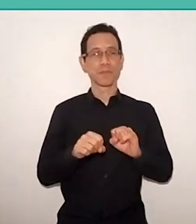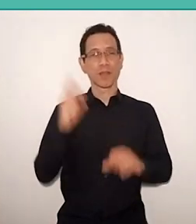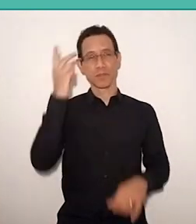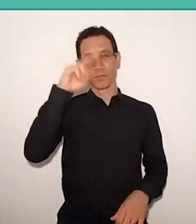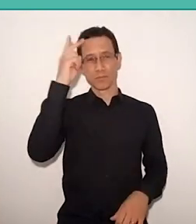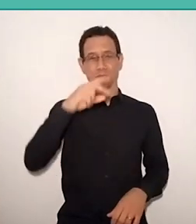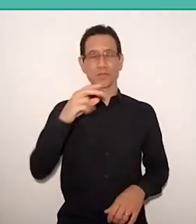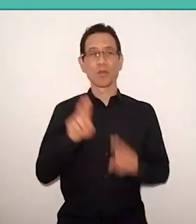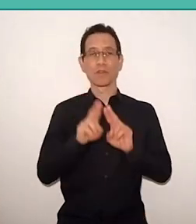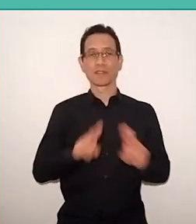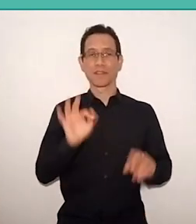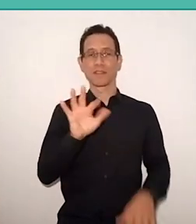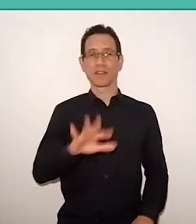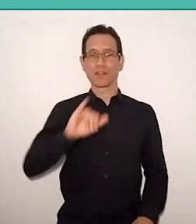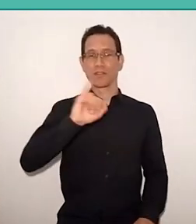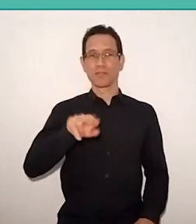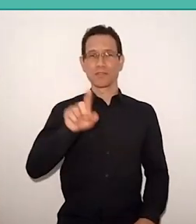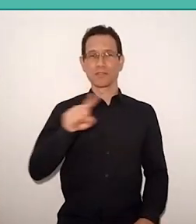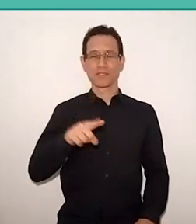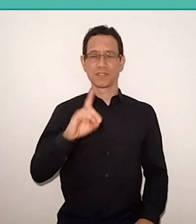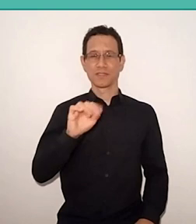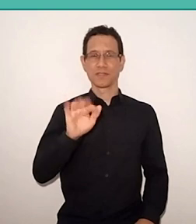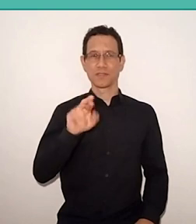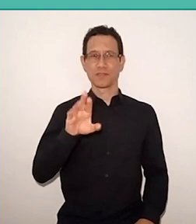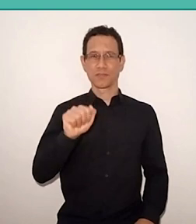and PhD in Education by “Universidade de Sao Paulo”.